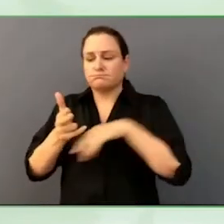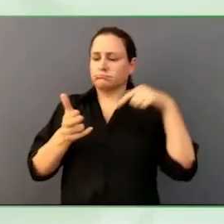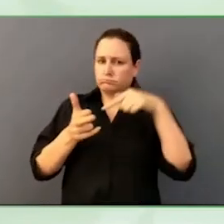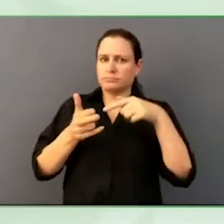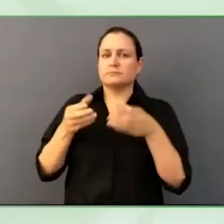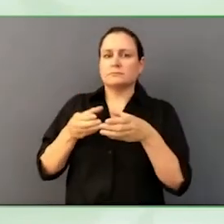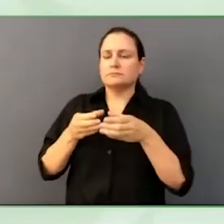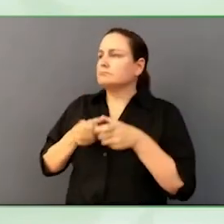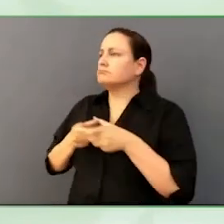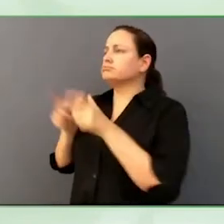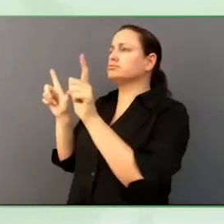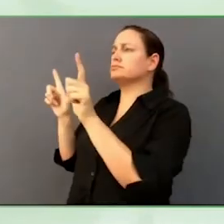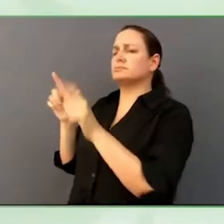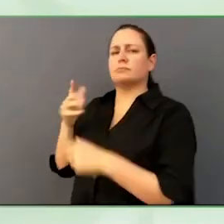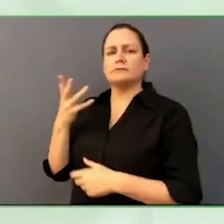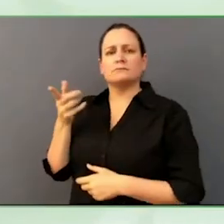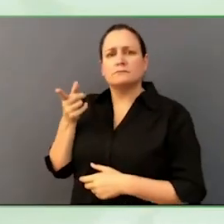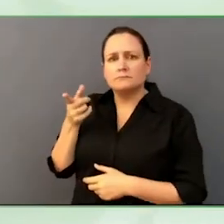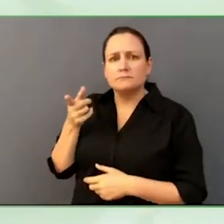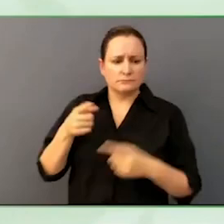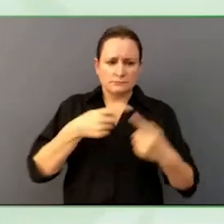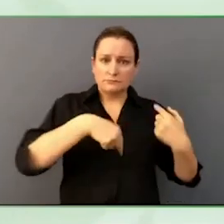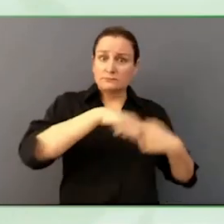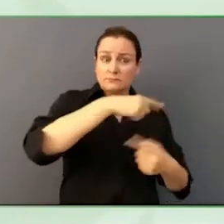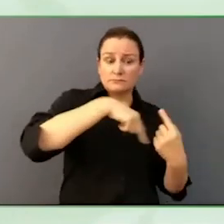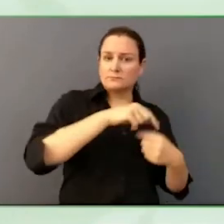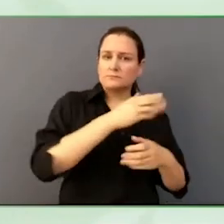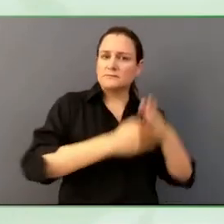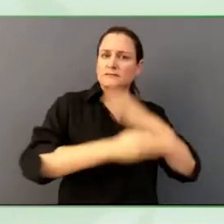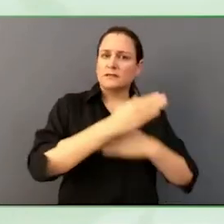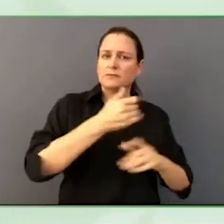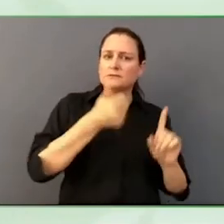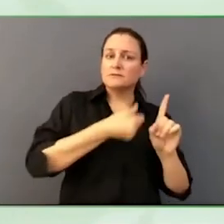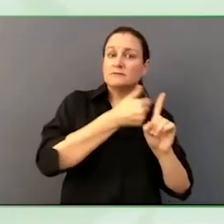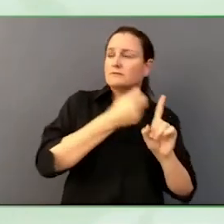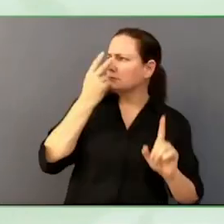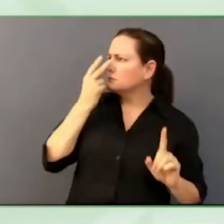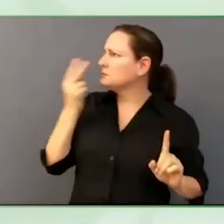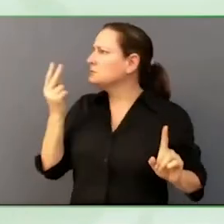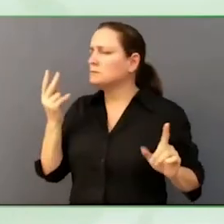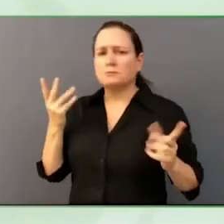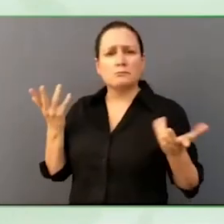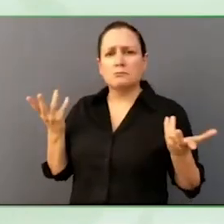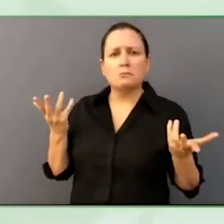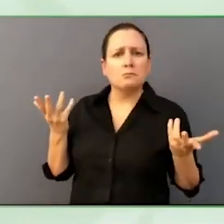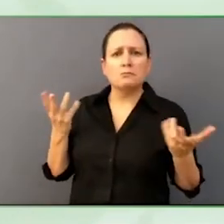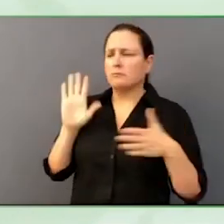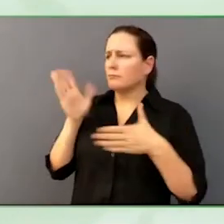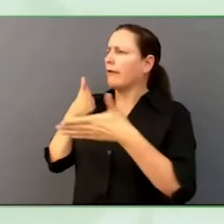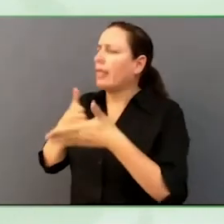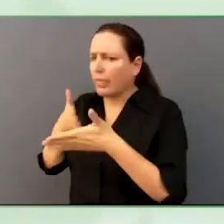account. The same as we should not forget that during our lifetime, we may